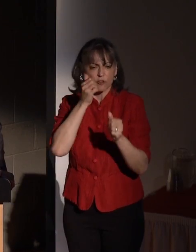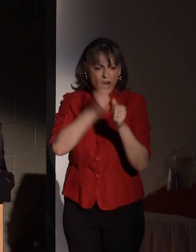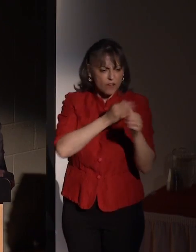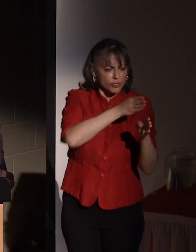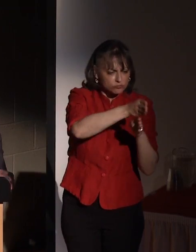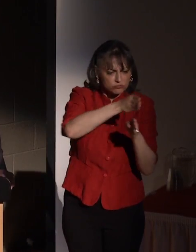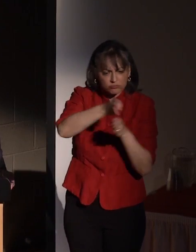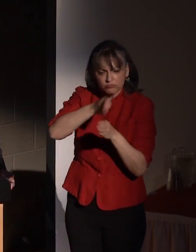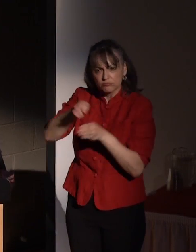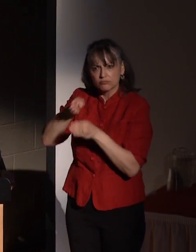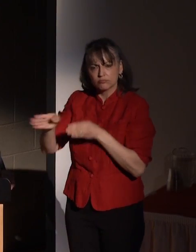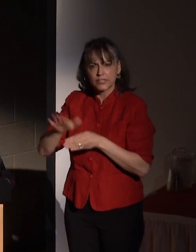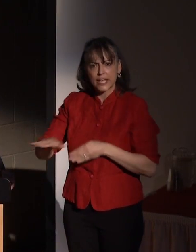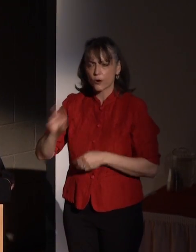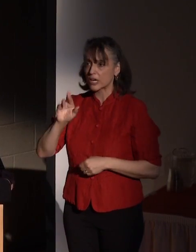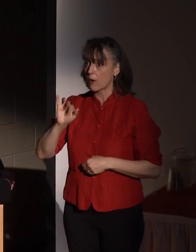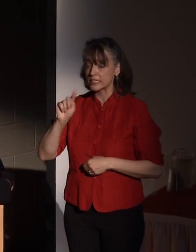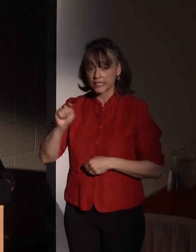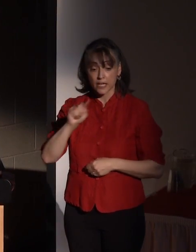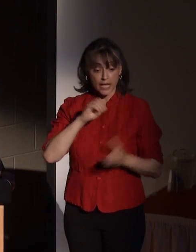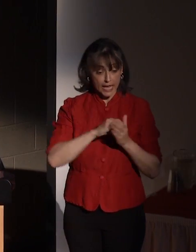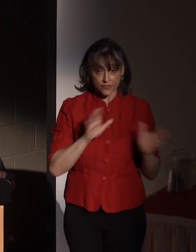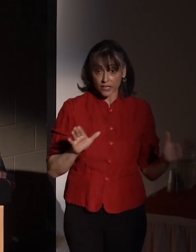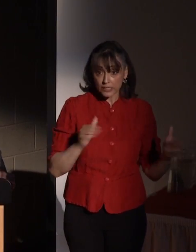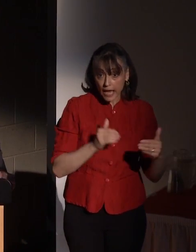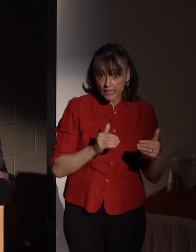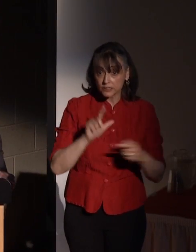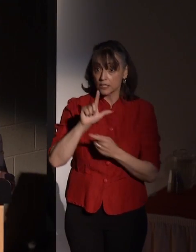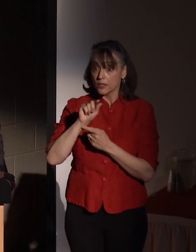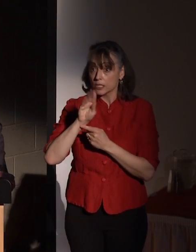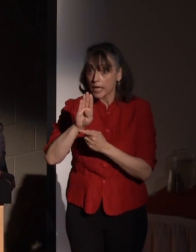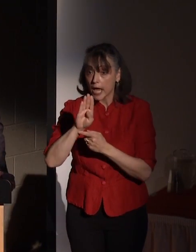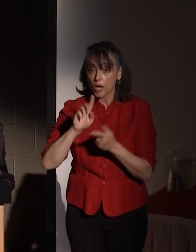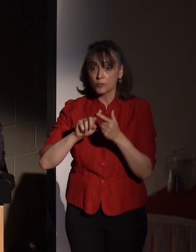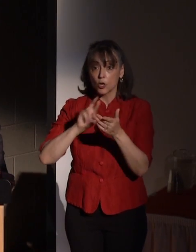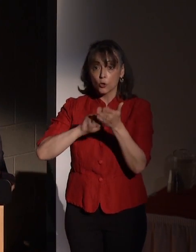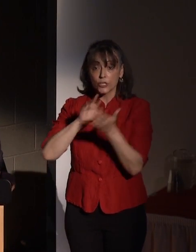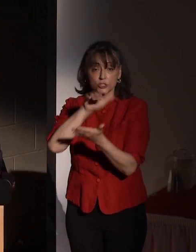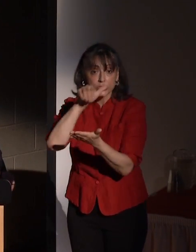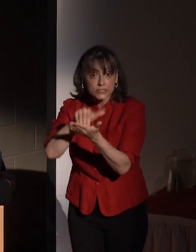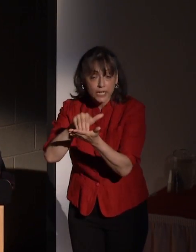campus, from classrooms, to labs, to research centers, it's